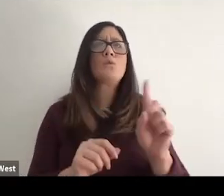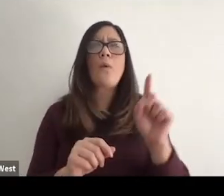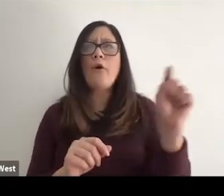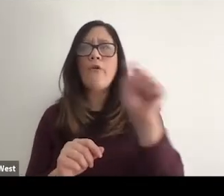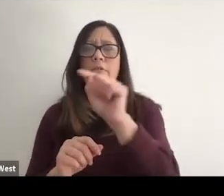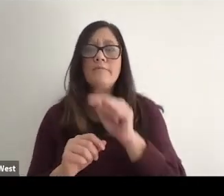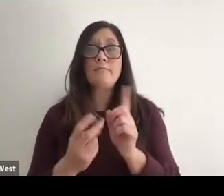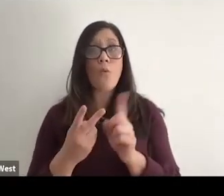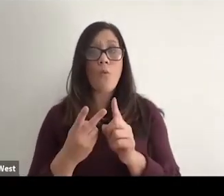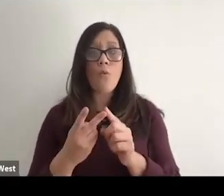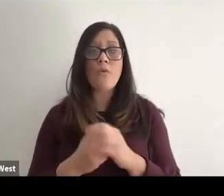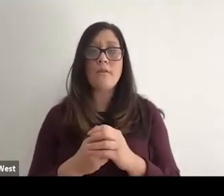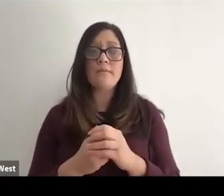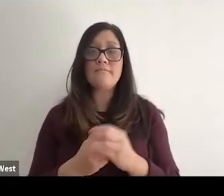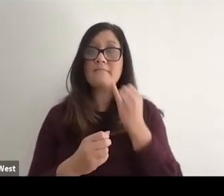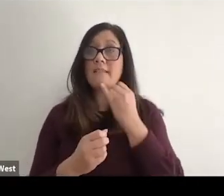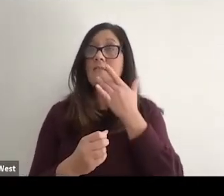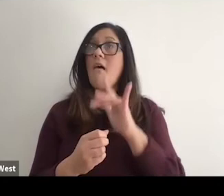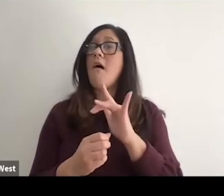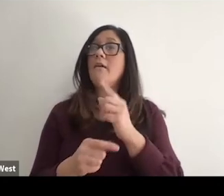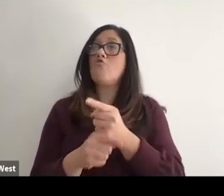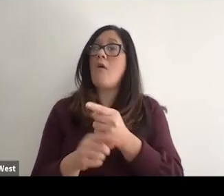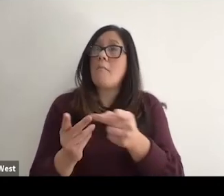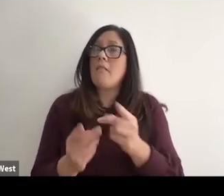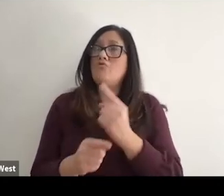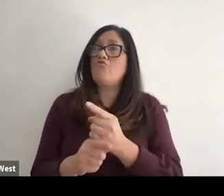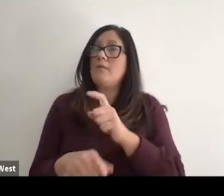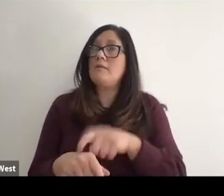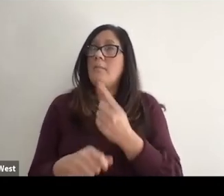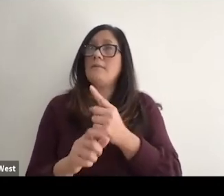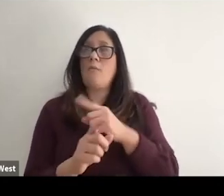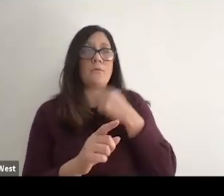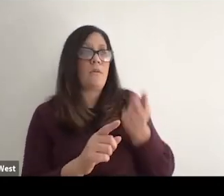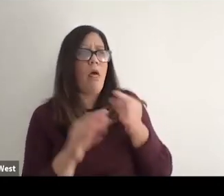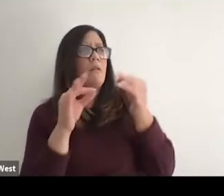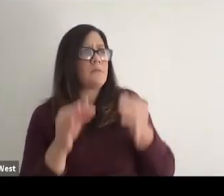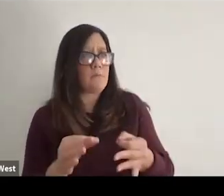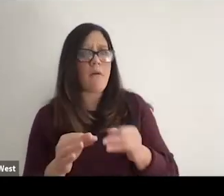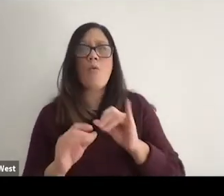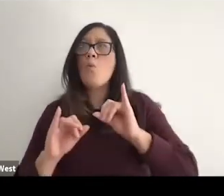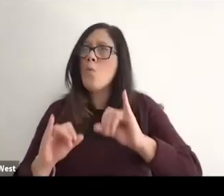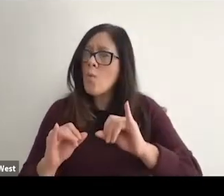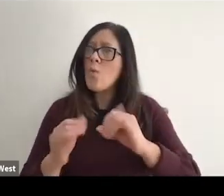or they may Get Lucky and be right place right time and someone will tell him about it, for example.